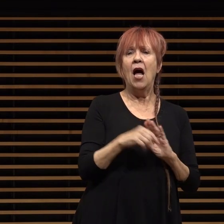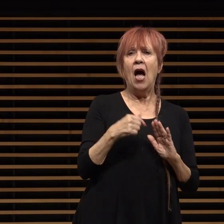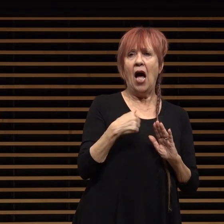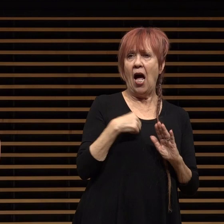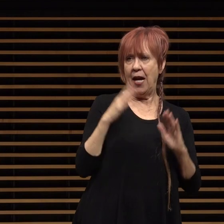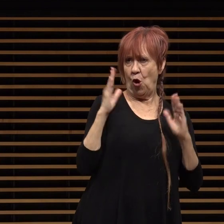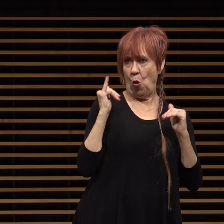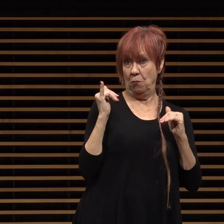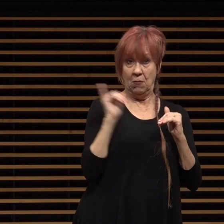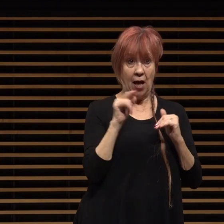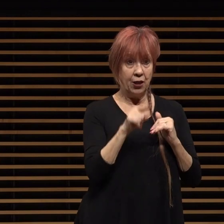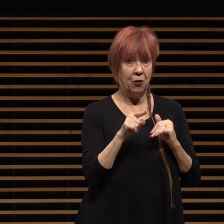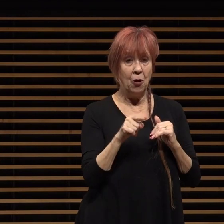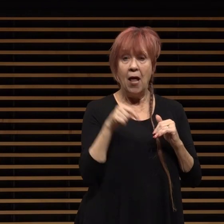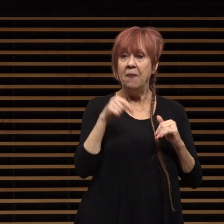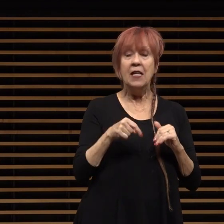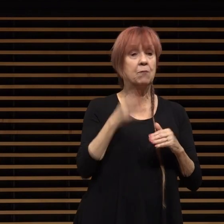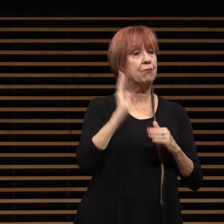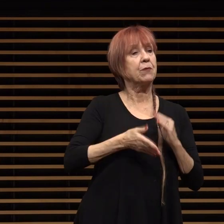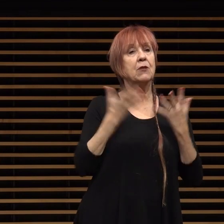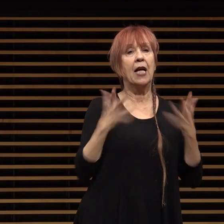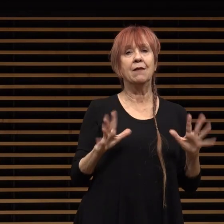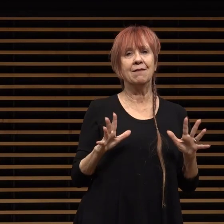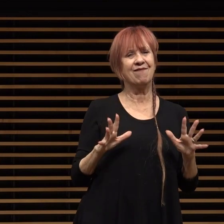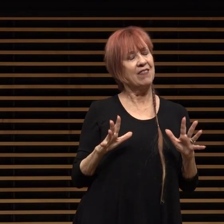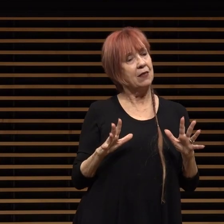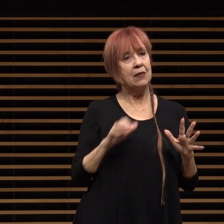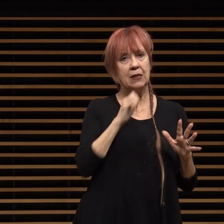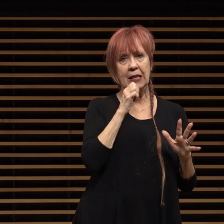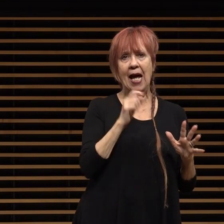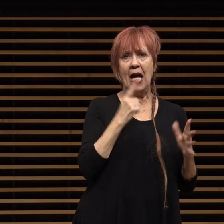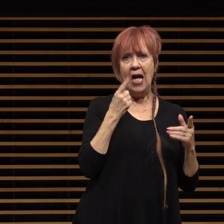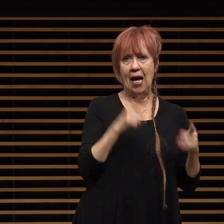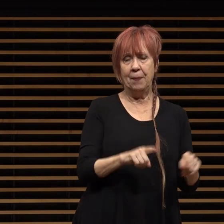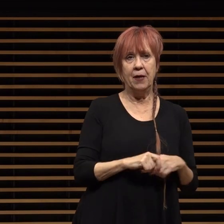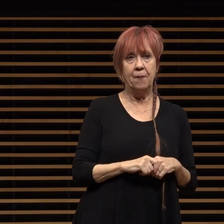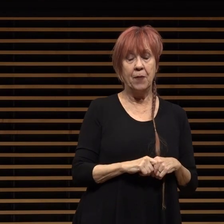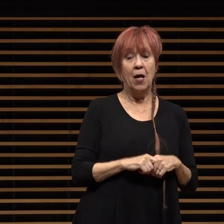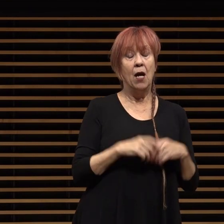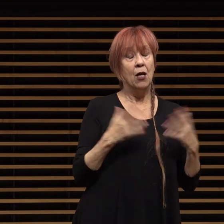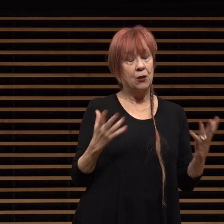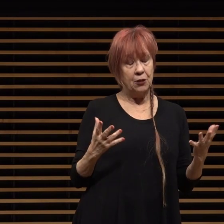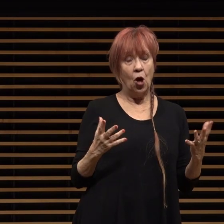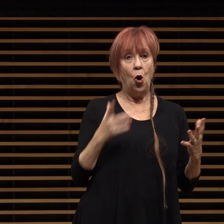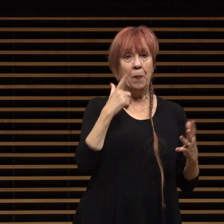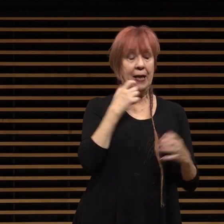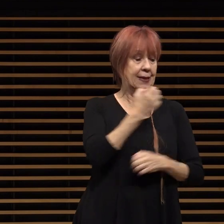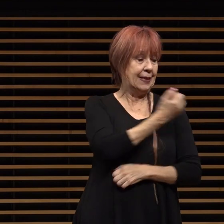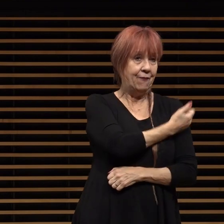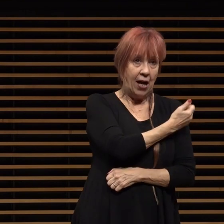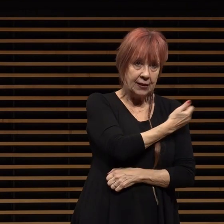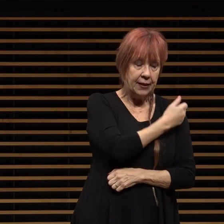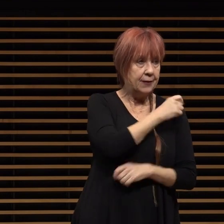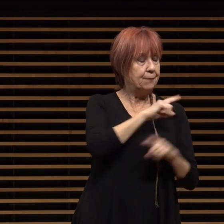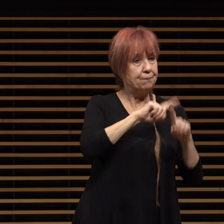would simply end but that doesn't appear to be the case that being said between